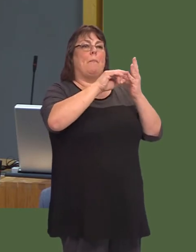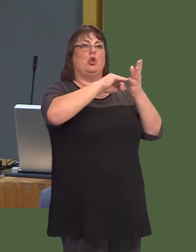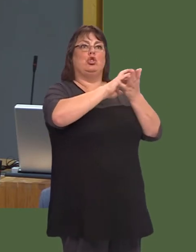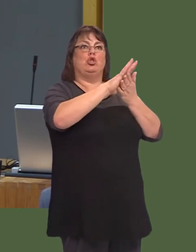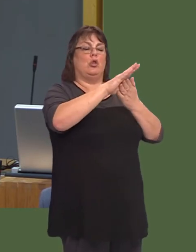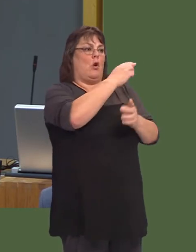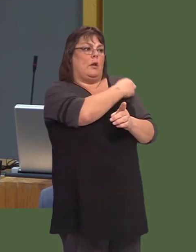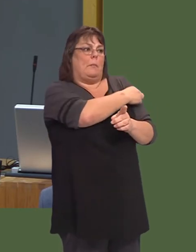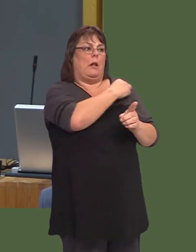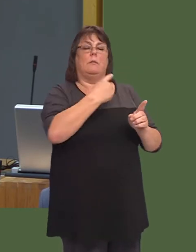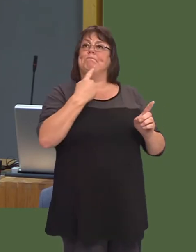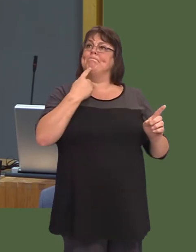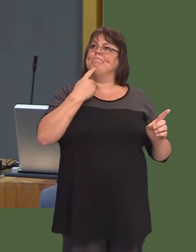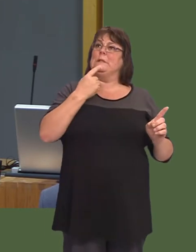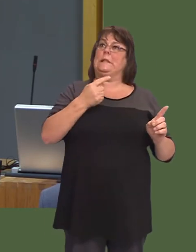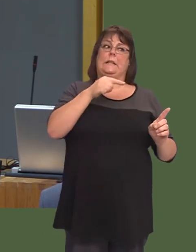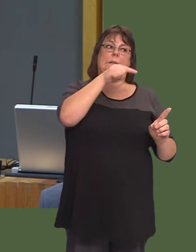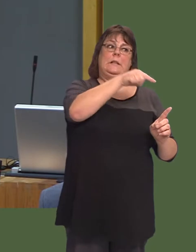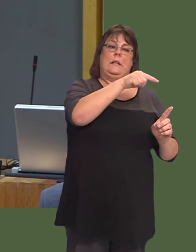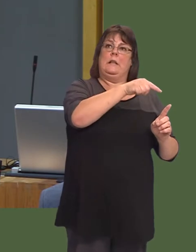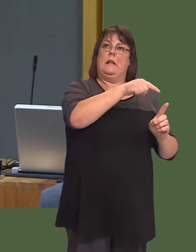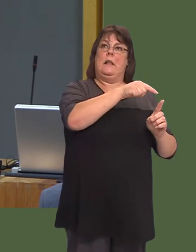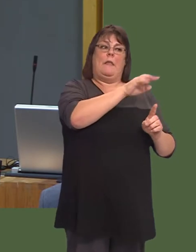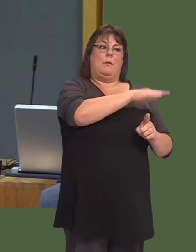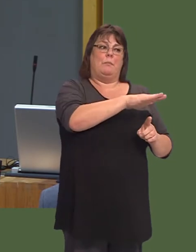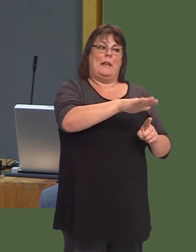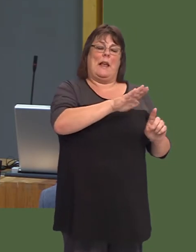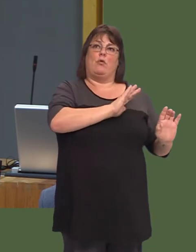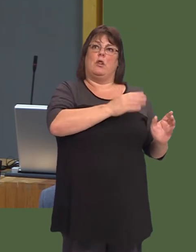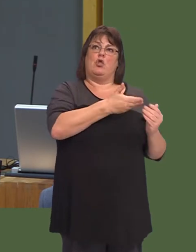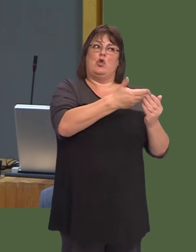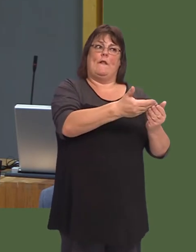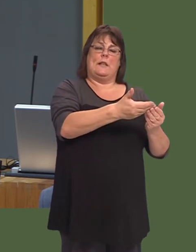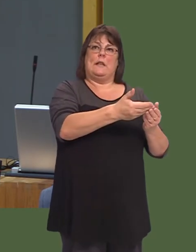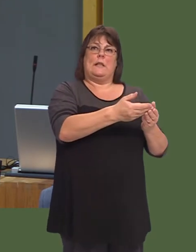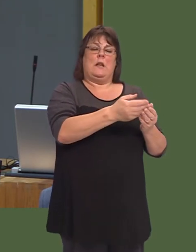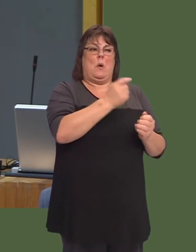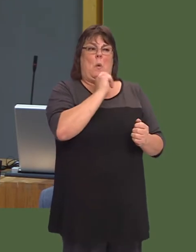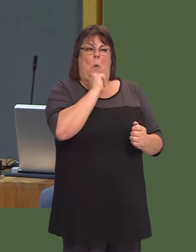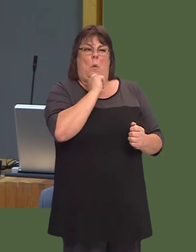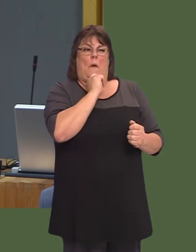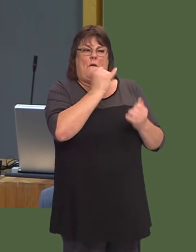Mae gennym ni chwe swydd wag ar gyfer ymgynghorwyr pediatrig ar hyn o bryd ar gyfer ysbyty Llwynhelyg,